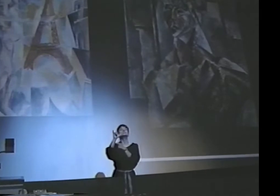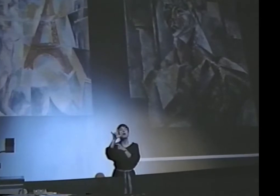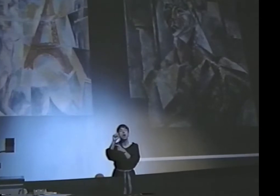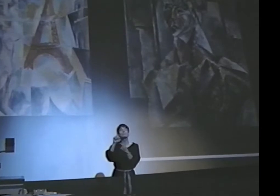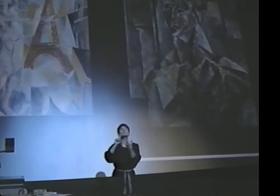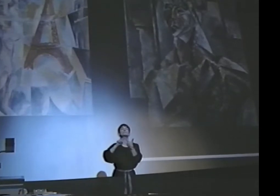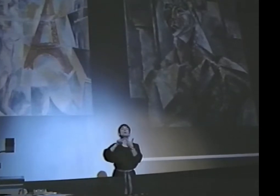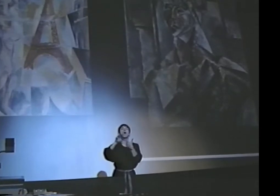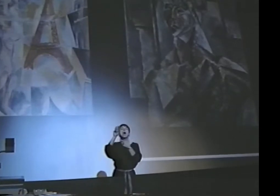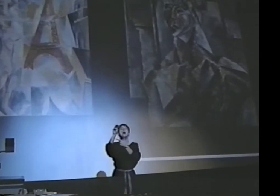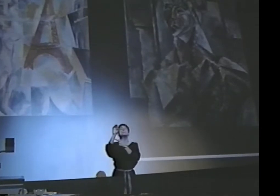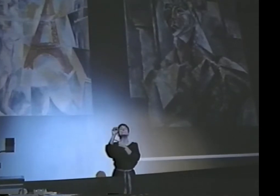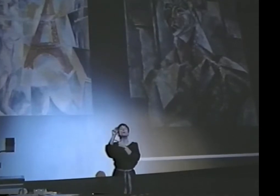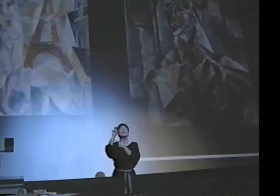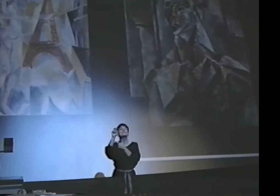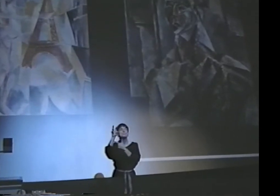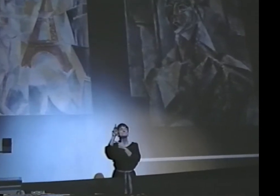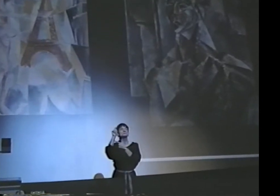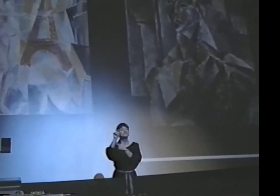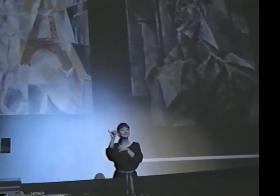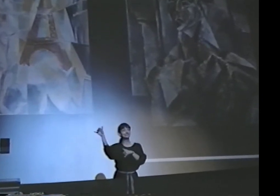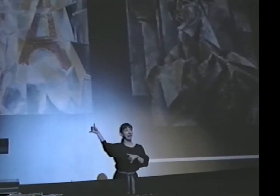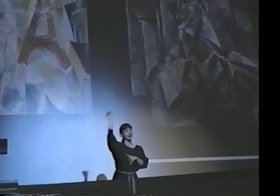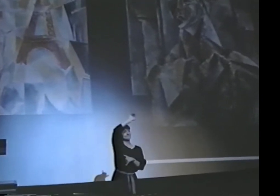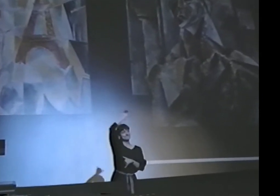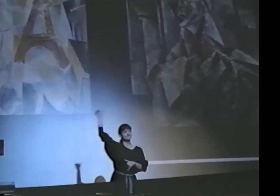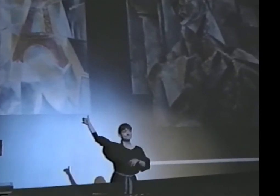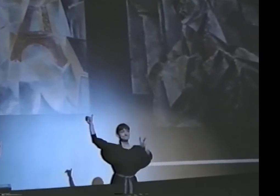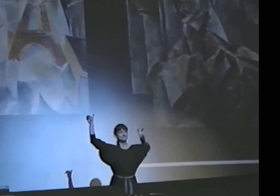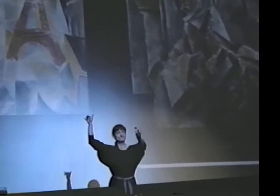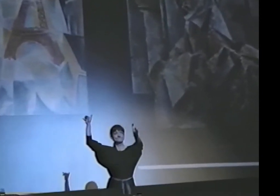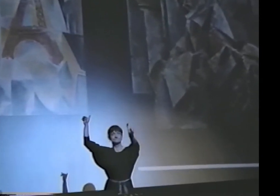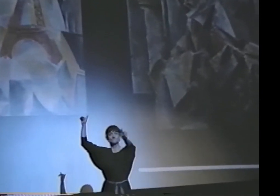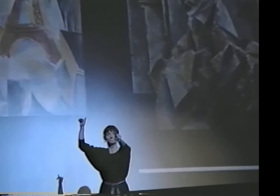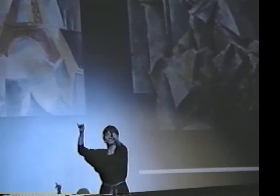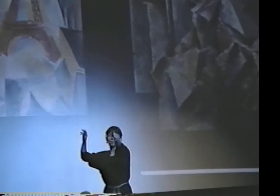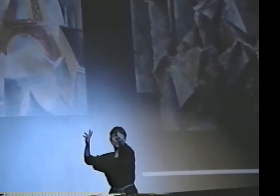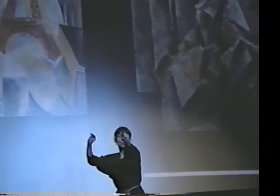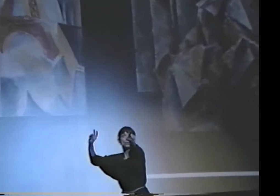WHICH MEANS THE SAME STYLE OR PART OF THE SAME MOVEMENT?